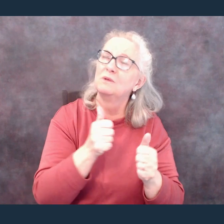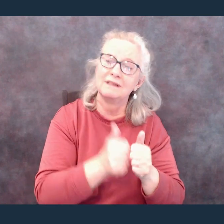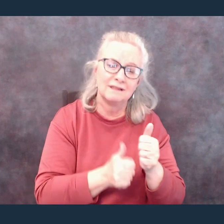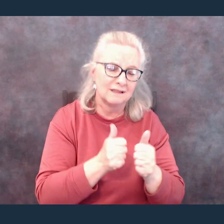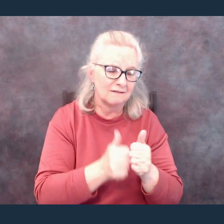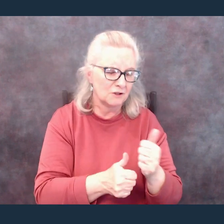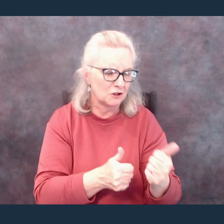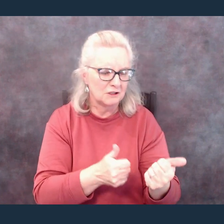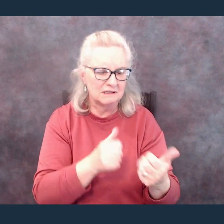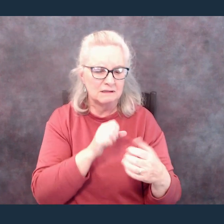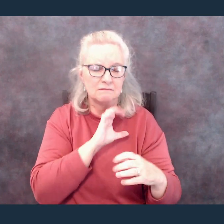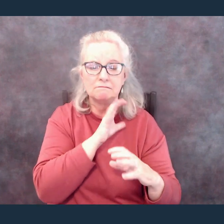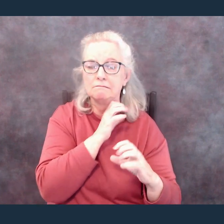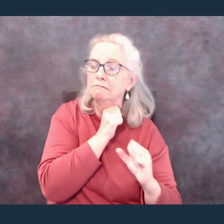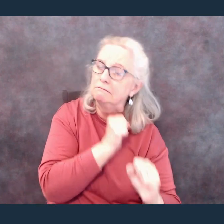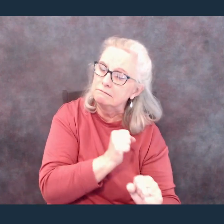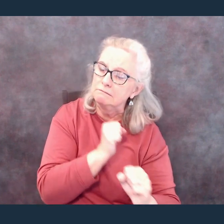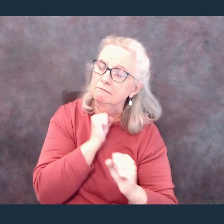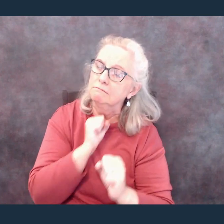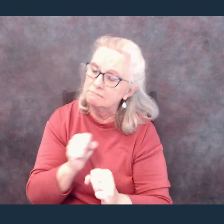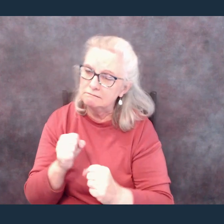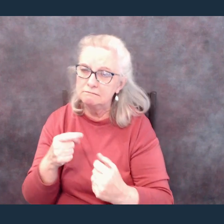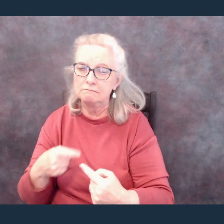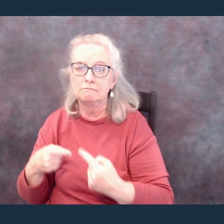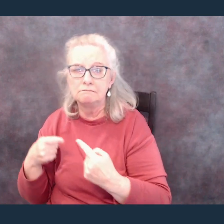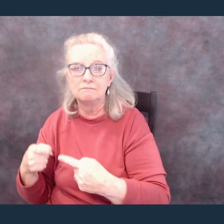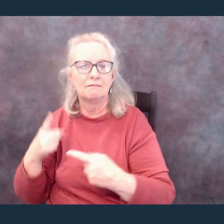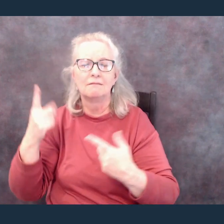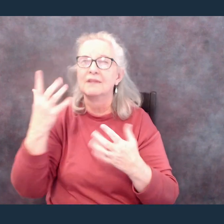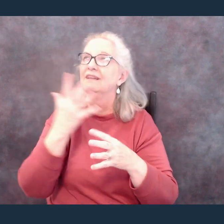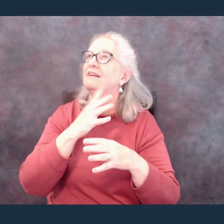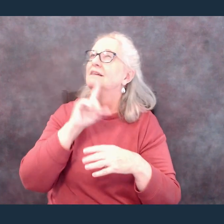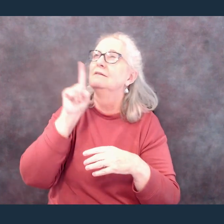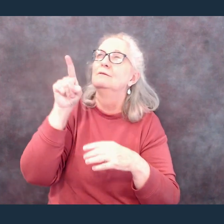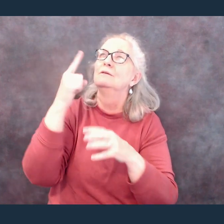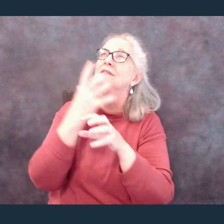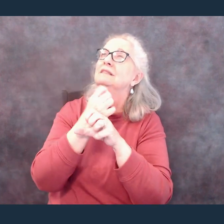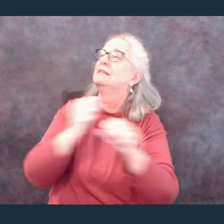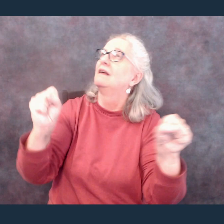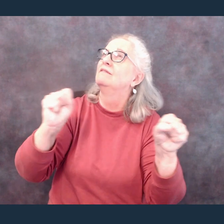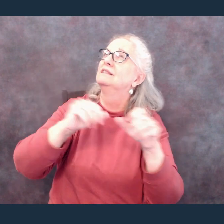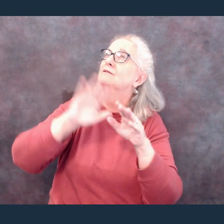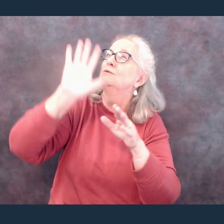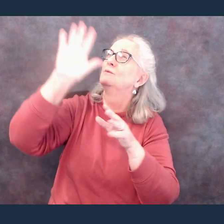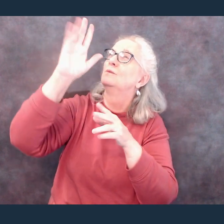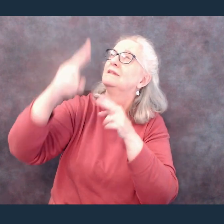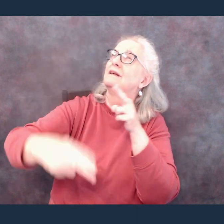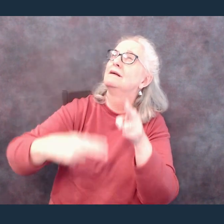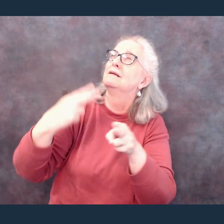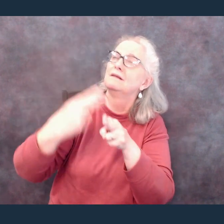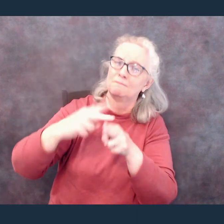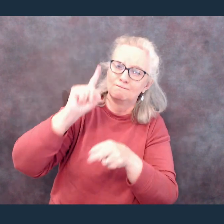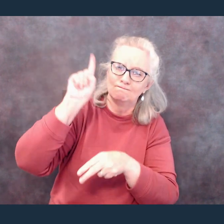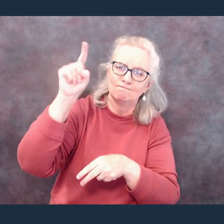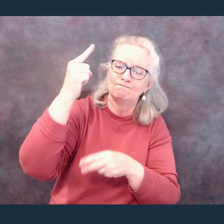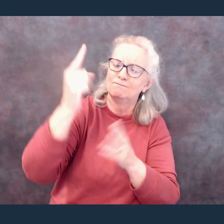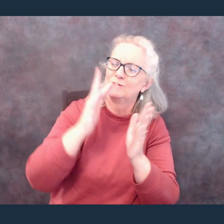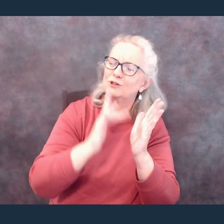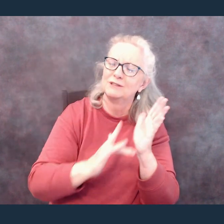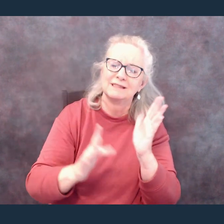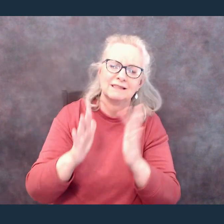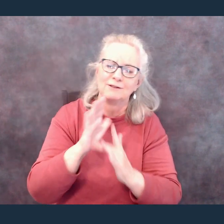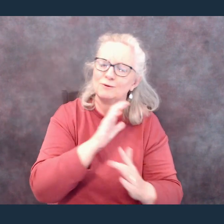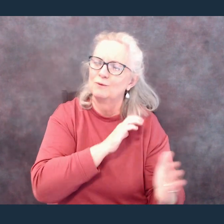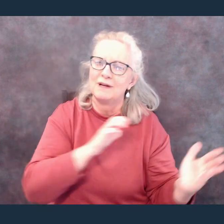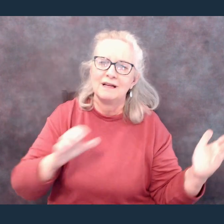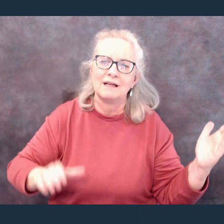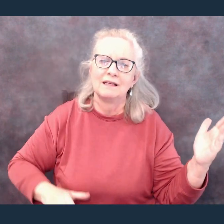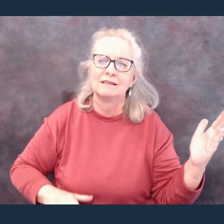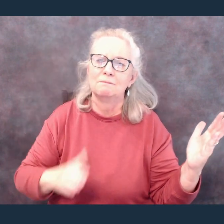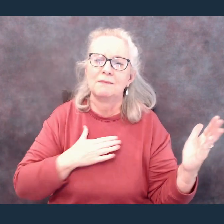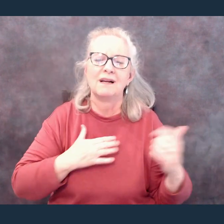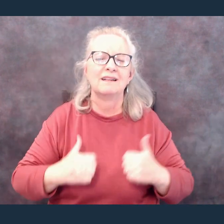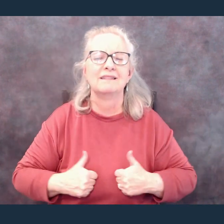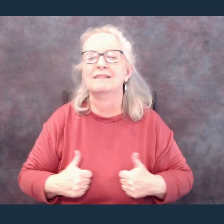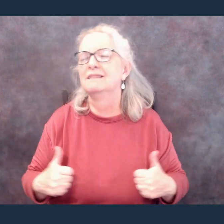There's salvation in your name Jesus Christ, my living hope